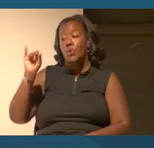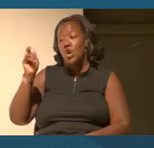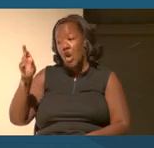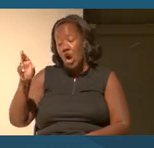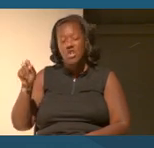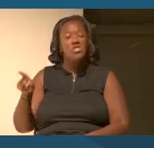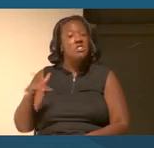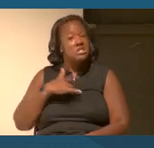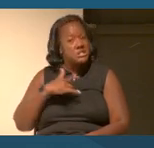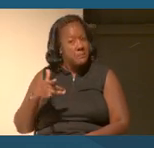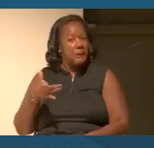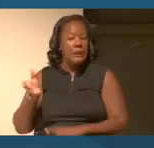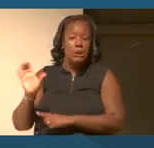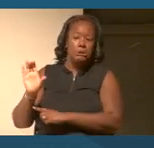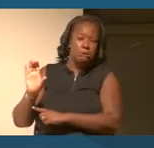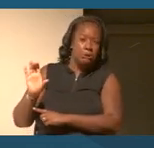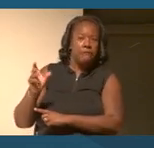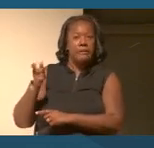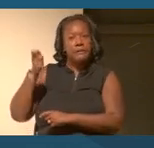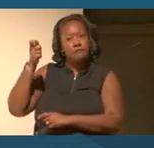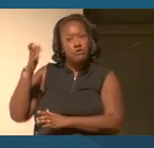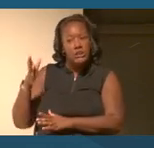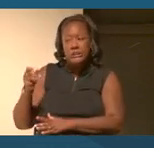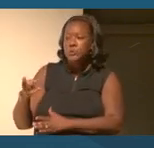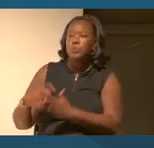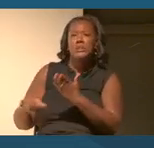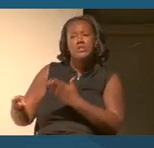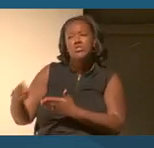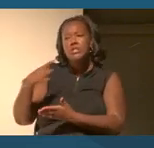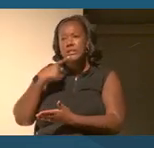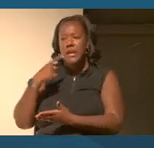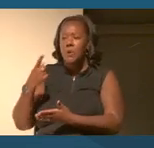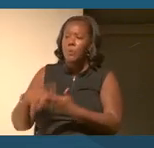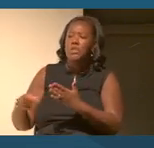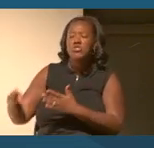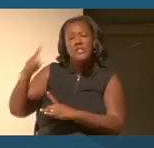our judicial history, what did she say and think about it? How did she look at her world?